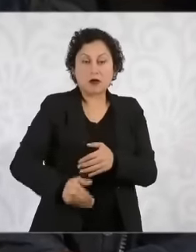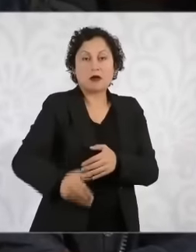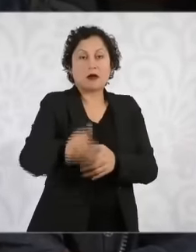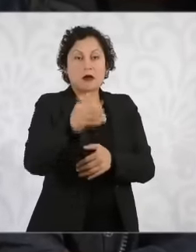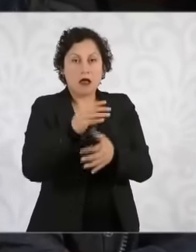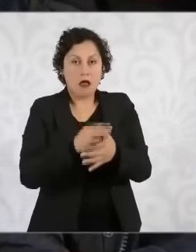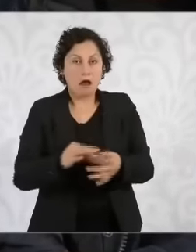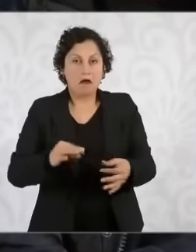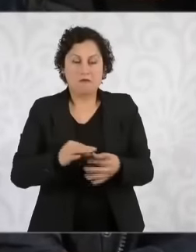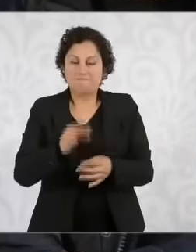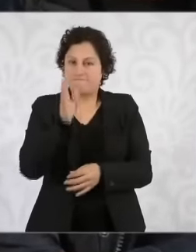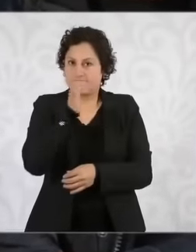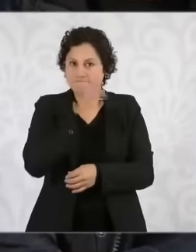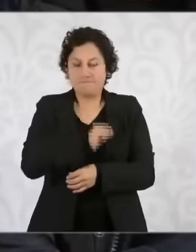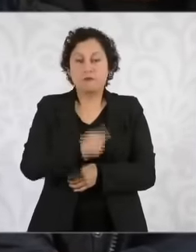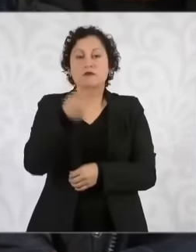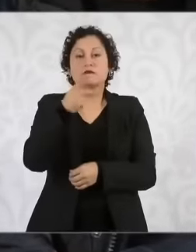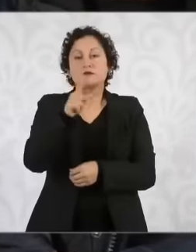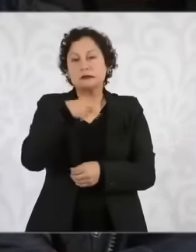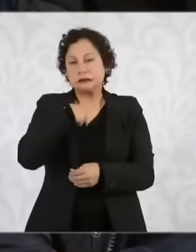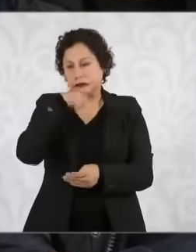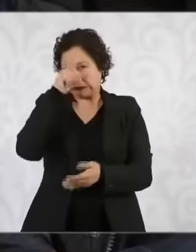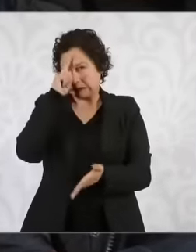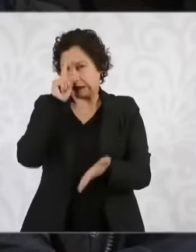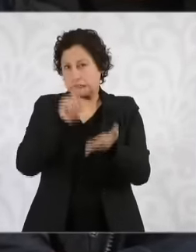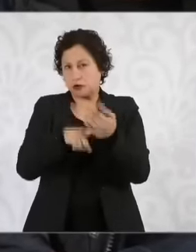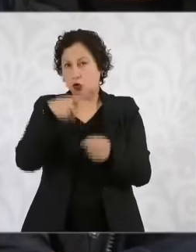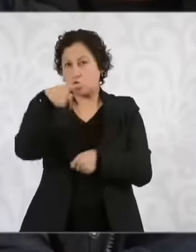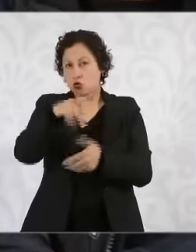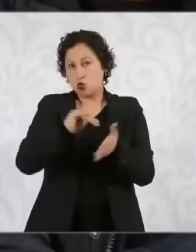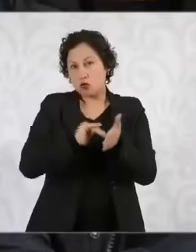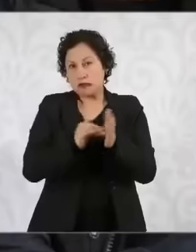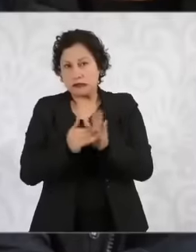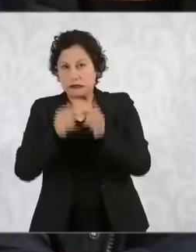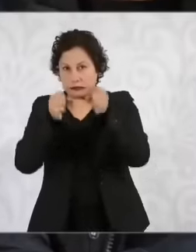that in the face of this security strategy project percentages were proposed If